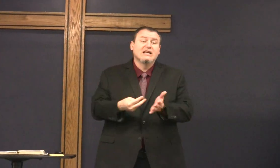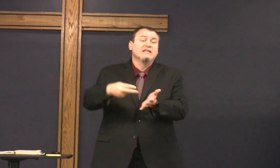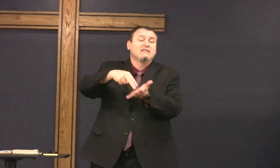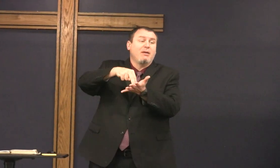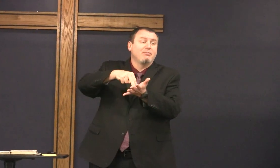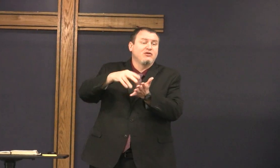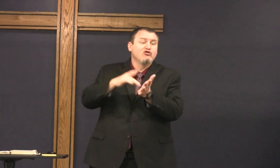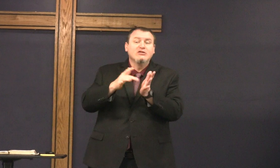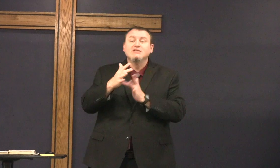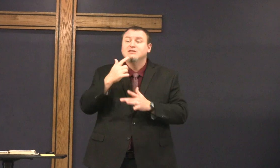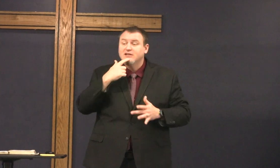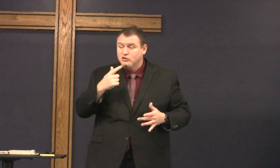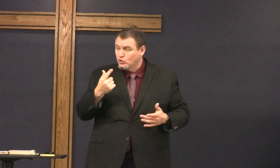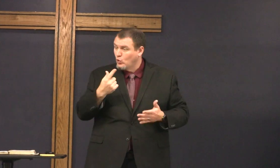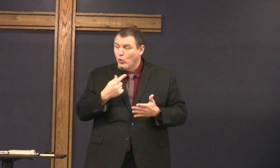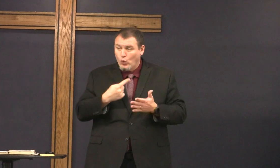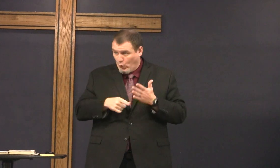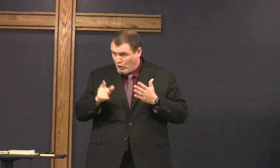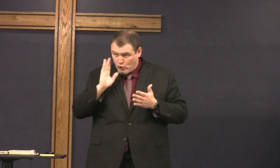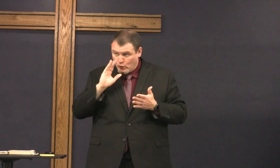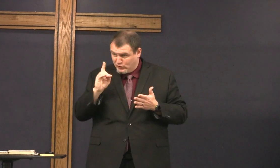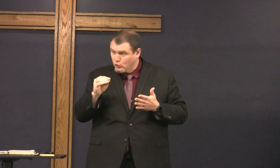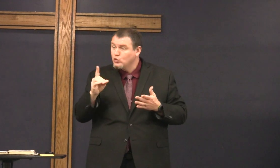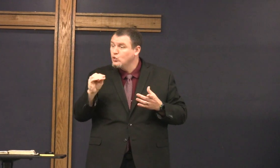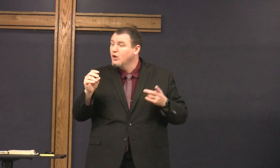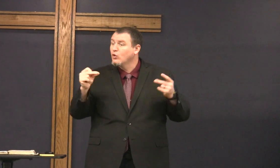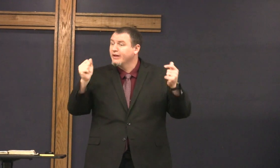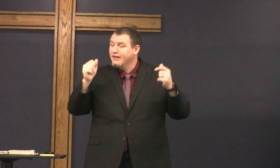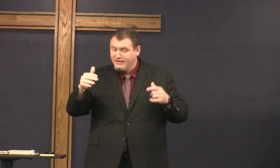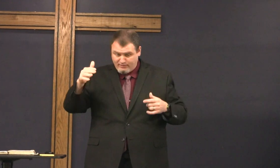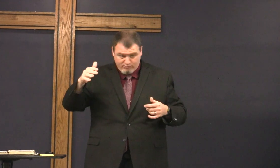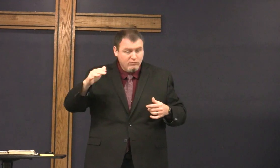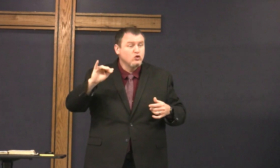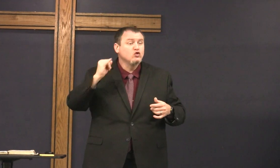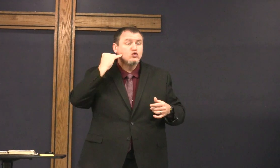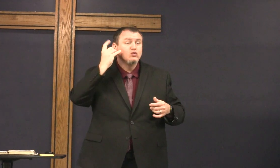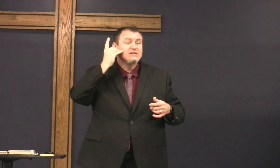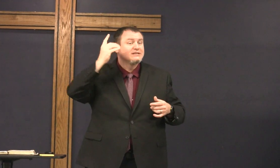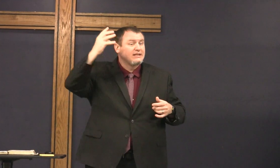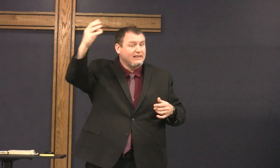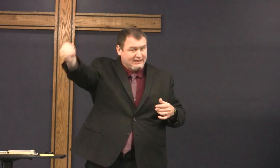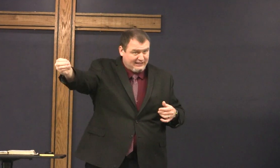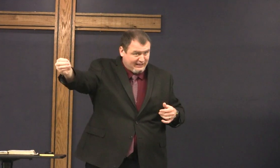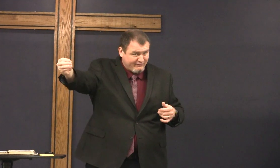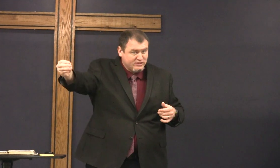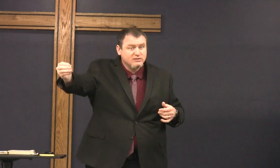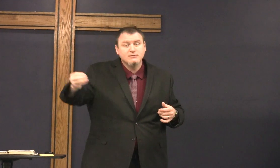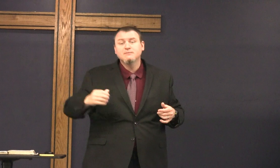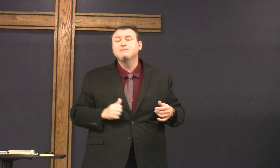and Judas stood up and Jesus said whatever you're going to do do it quickly so Judas left